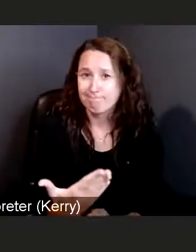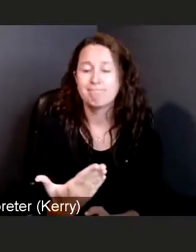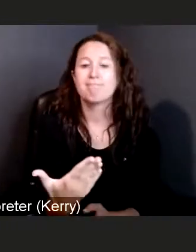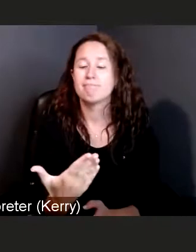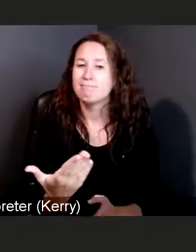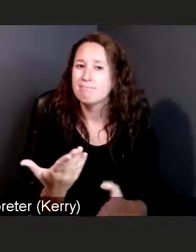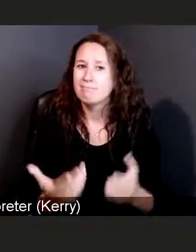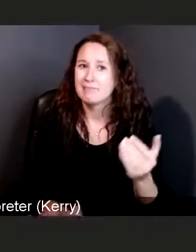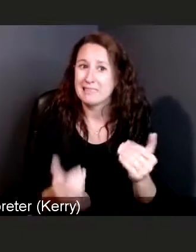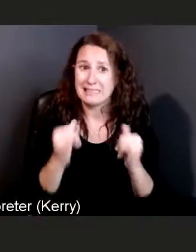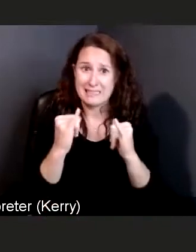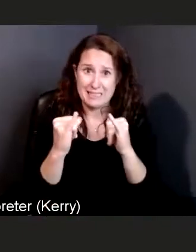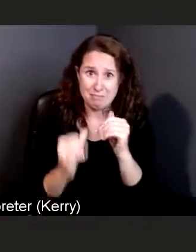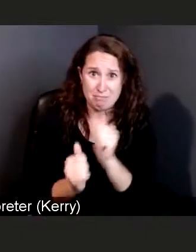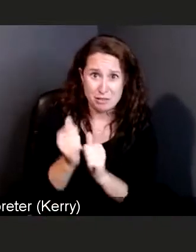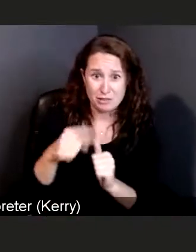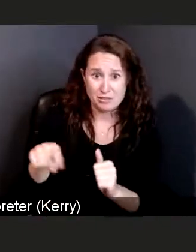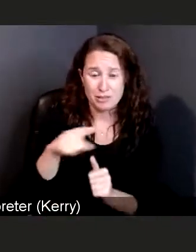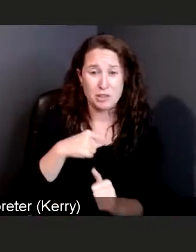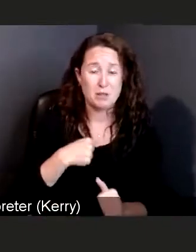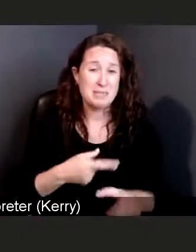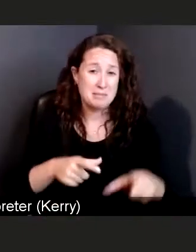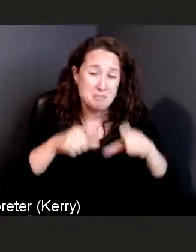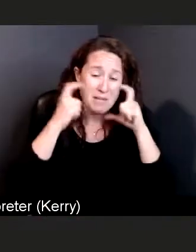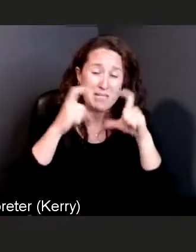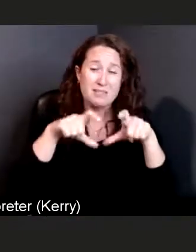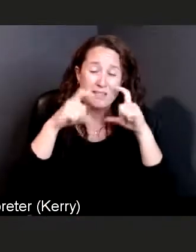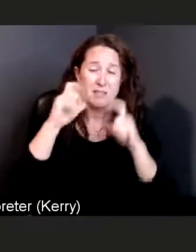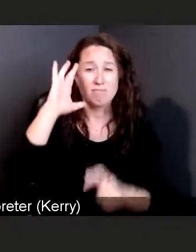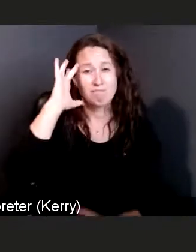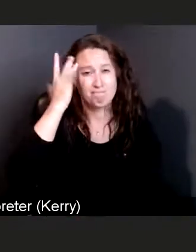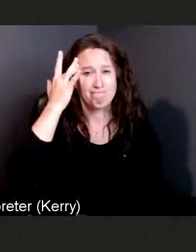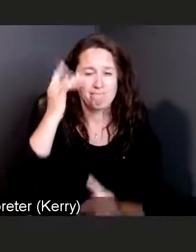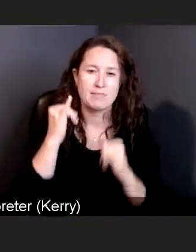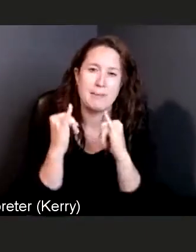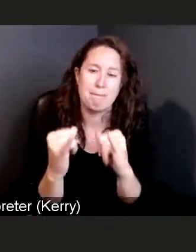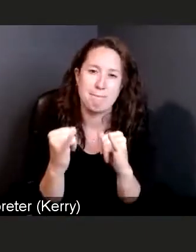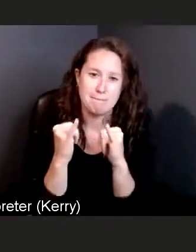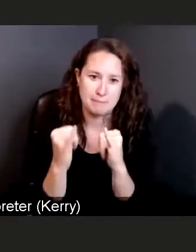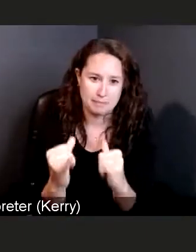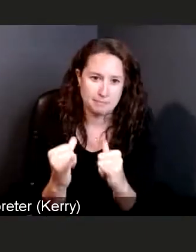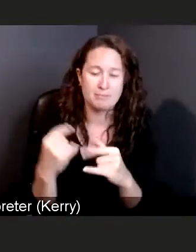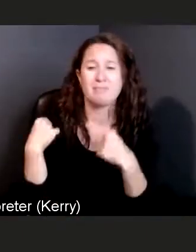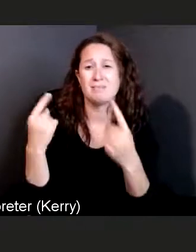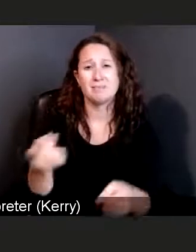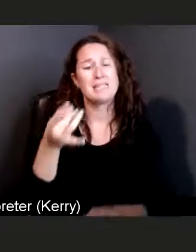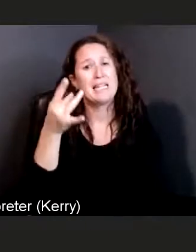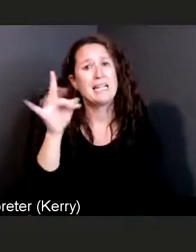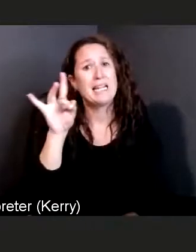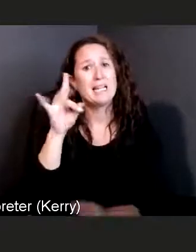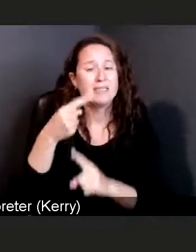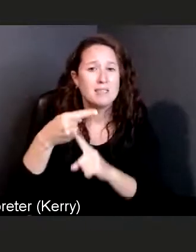I'm also tired of wearing masks all the time. It's been a long 18 months for every single one of us,